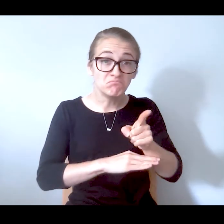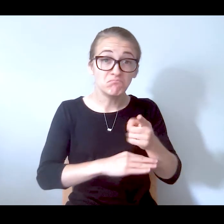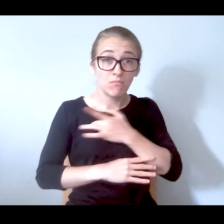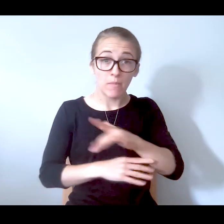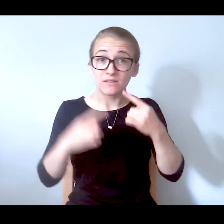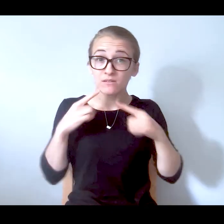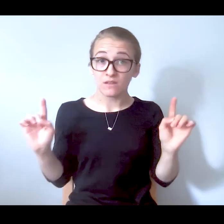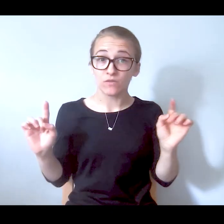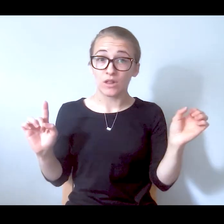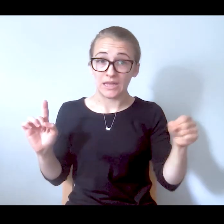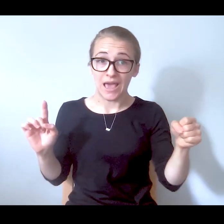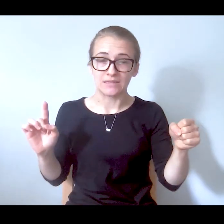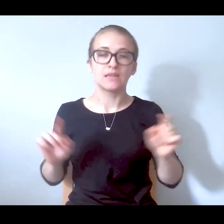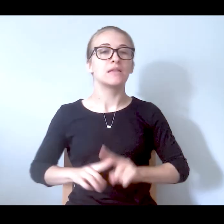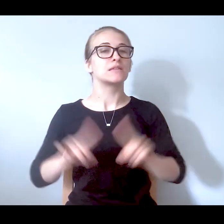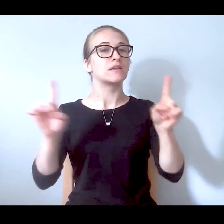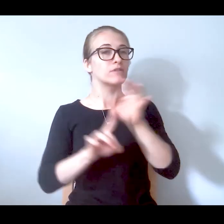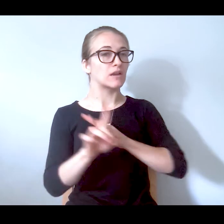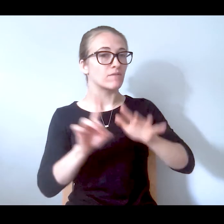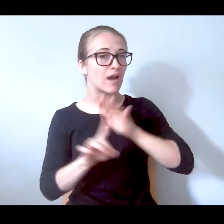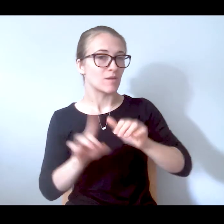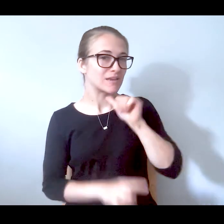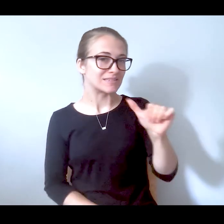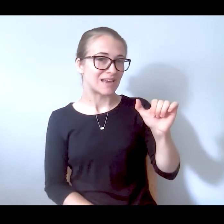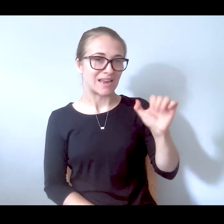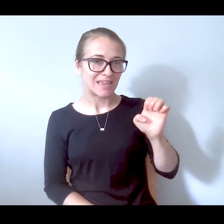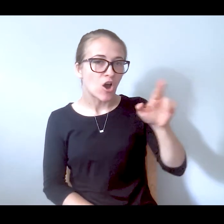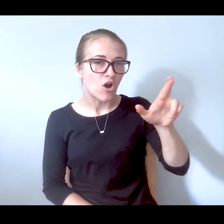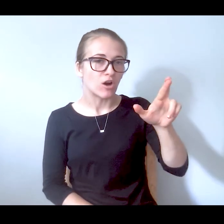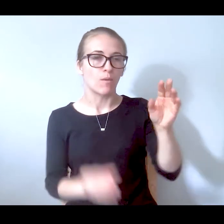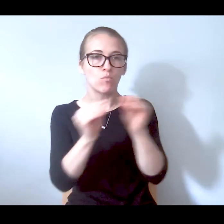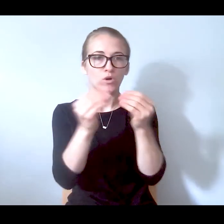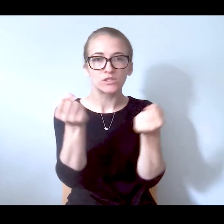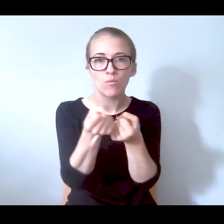successful. It's a much different setting than an emergency department, much more supportive and a